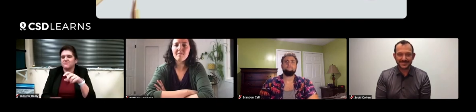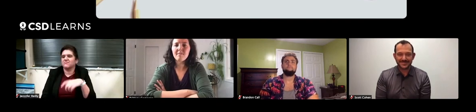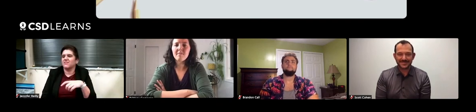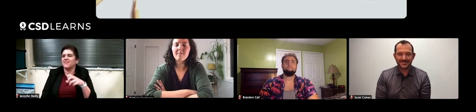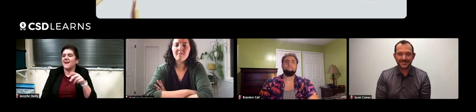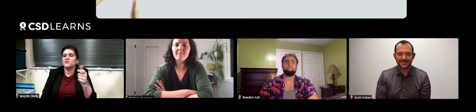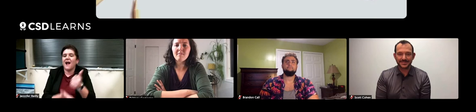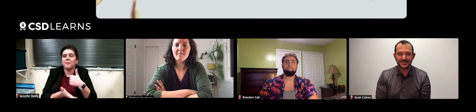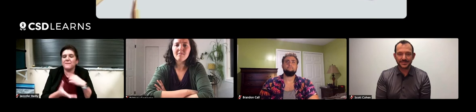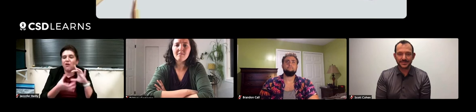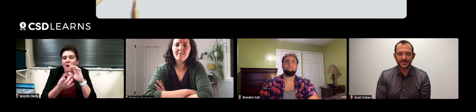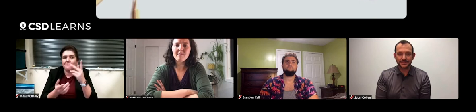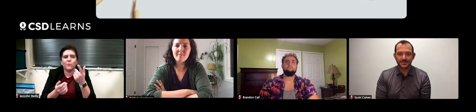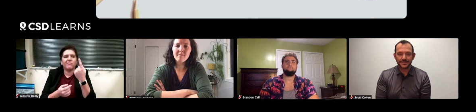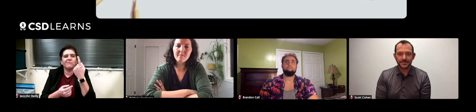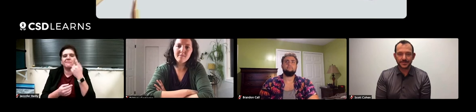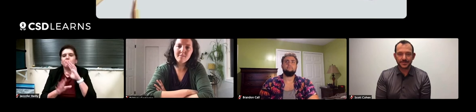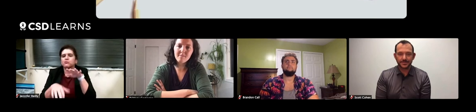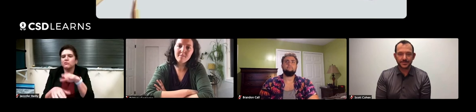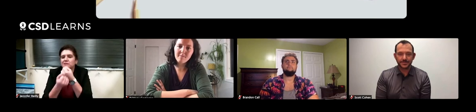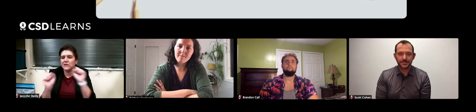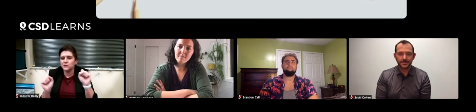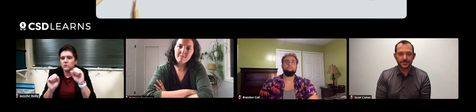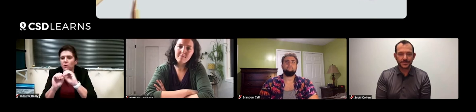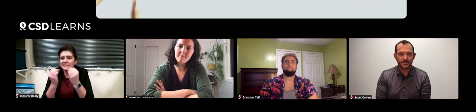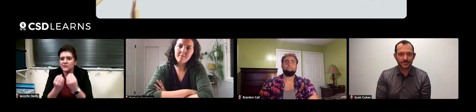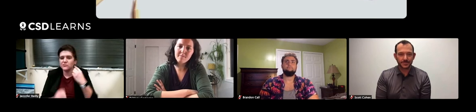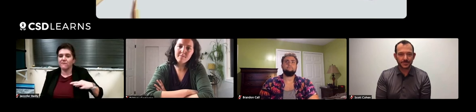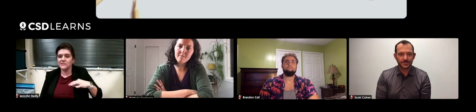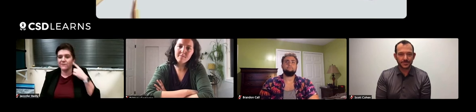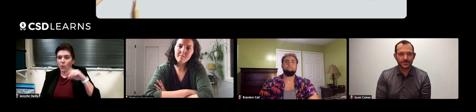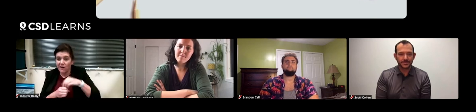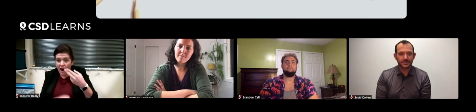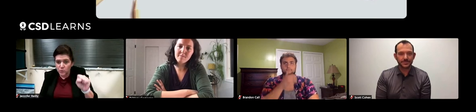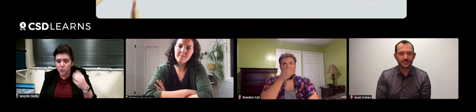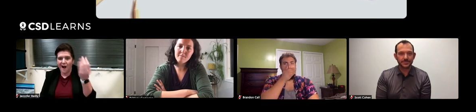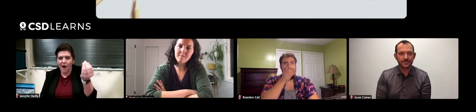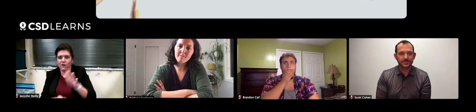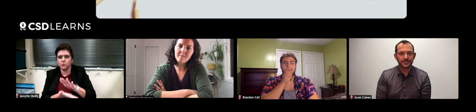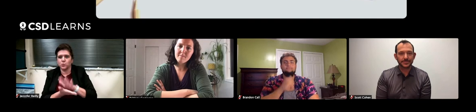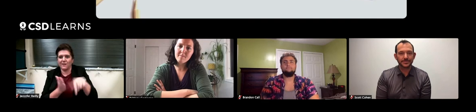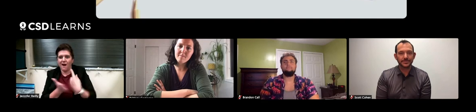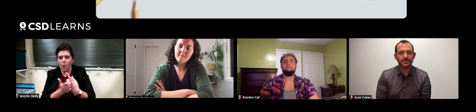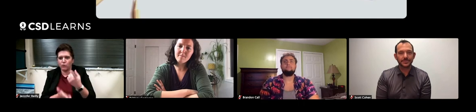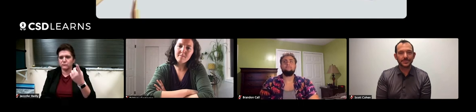This person helped me connect with a marine rescue organization. I volunteered in high school after school